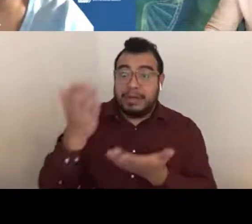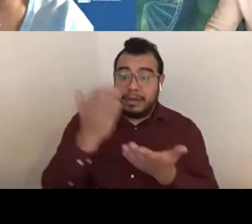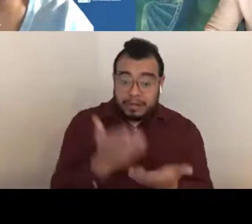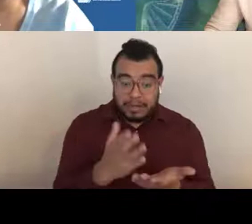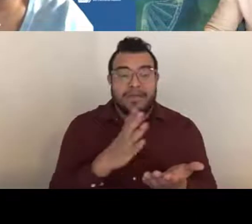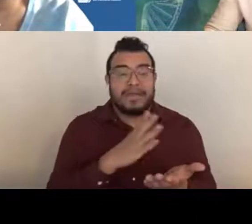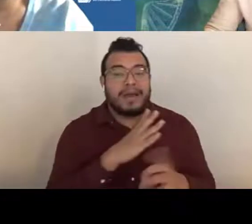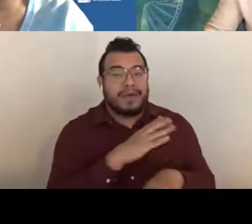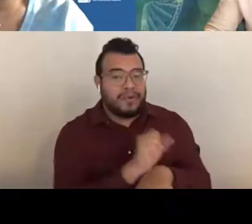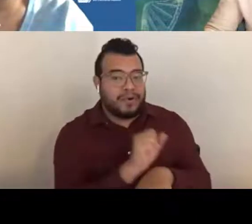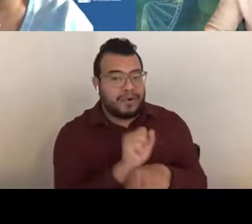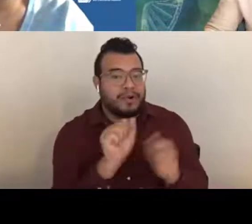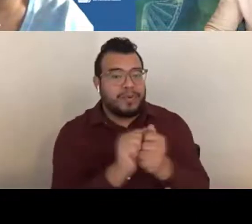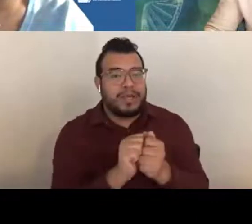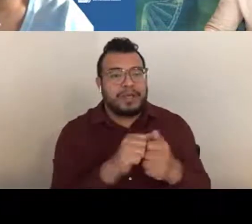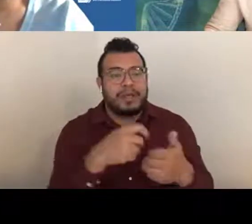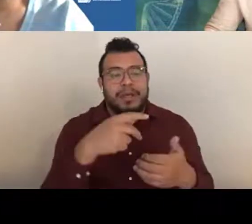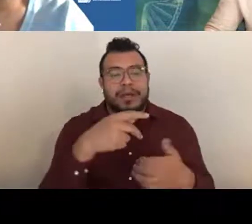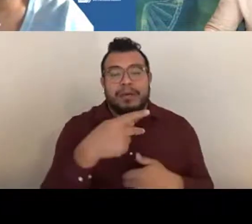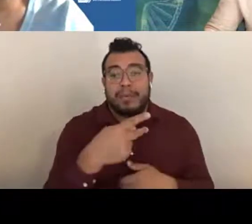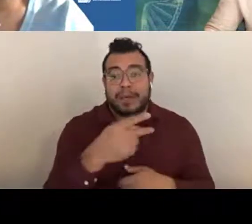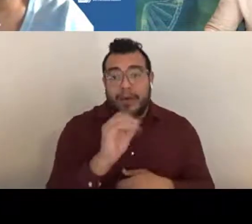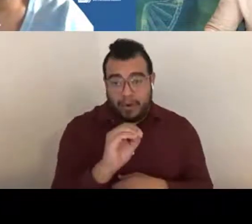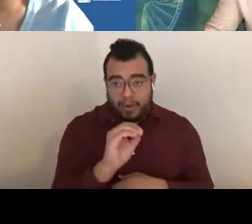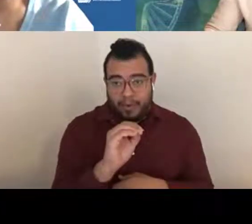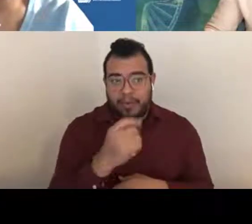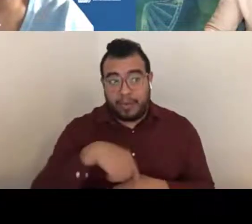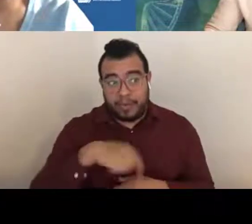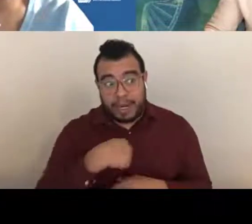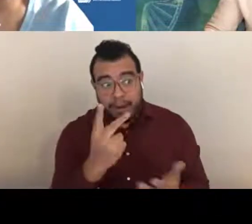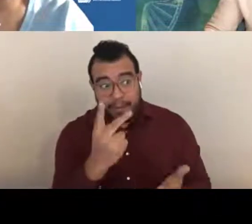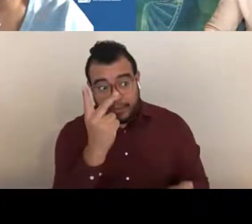and if we approve the carryover you will get a revised NOA